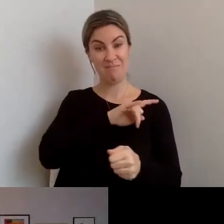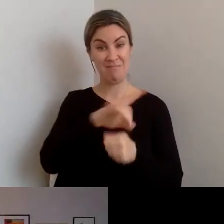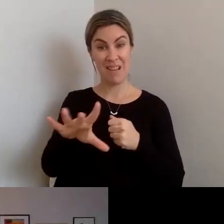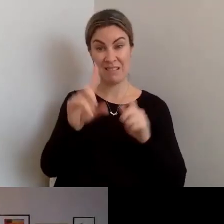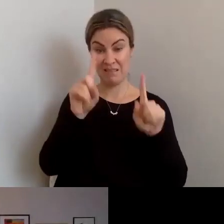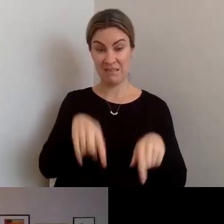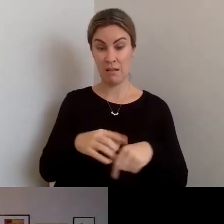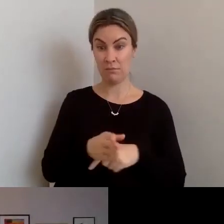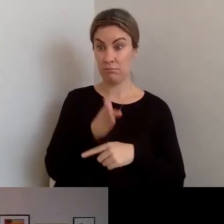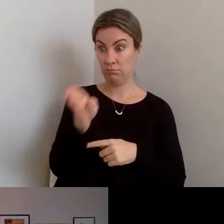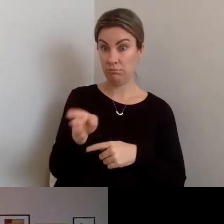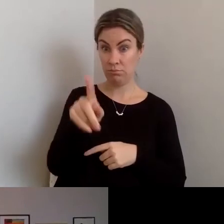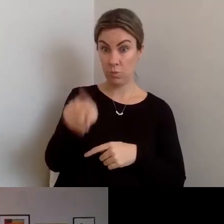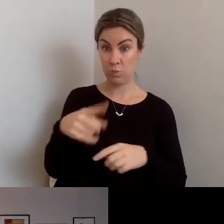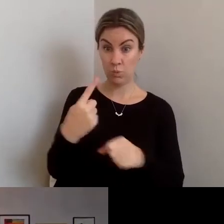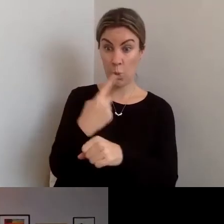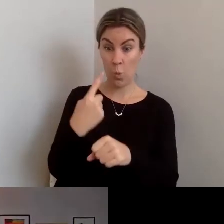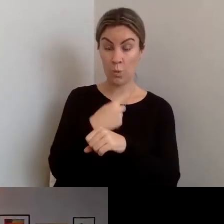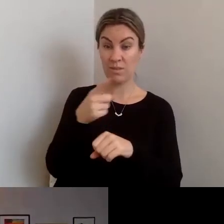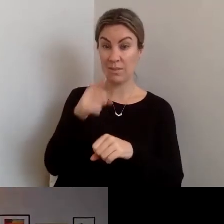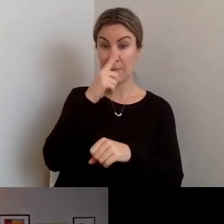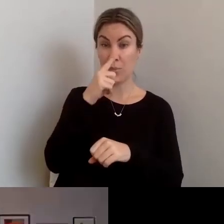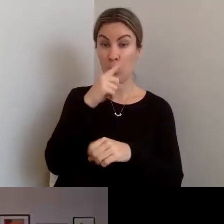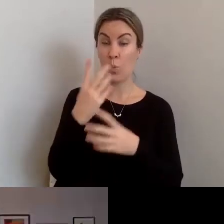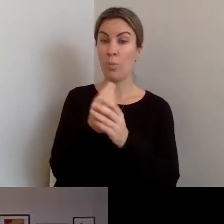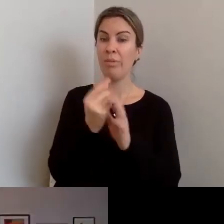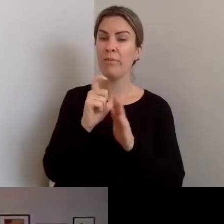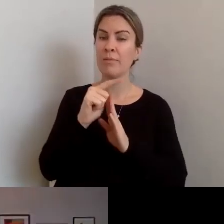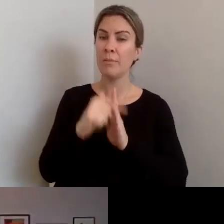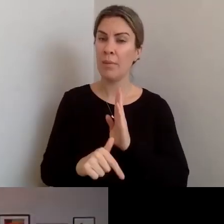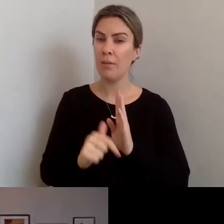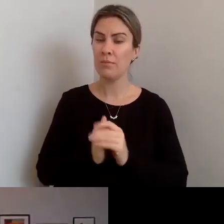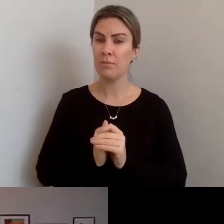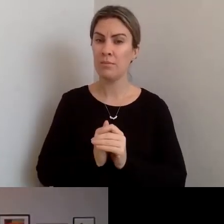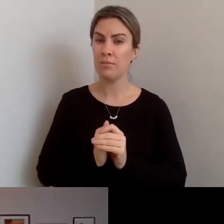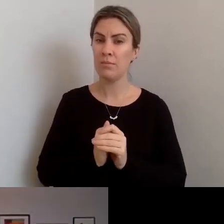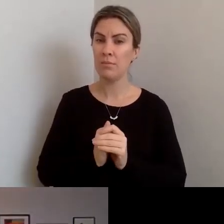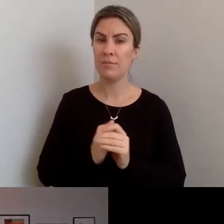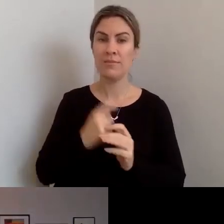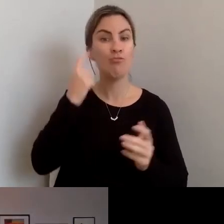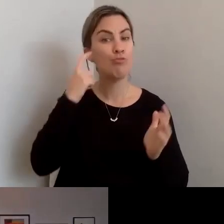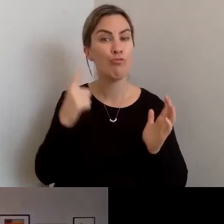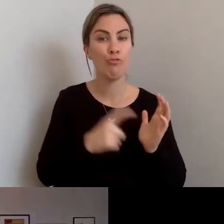disabled people and recognising that, "Oh, well, THIS disabled